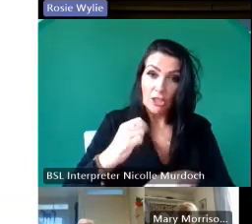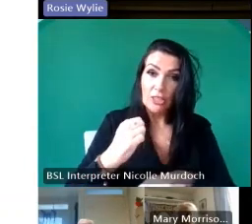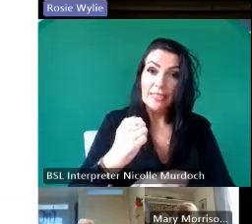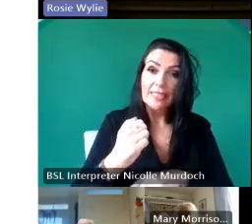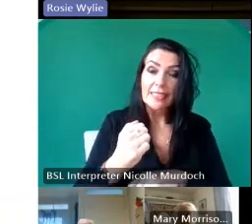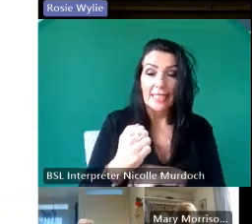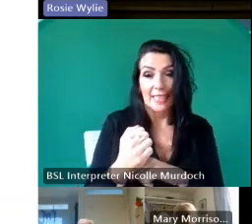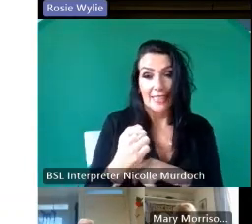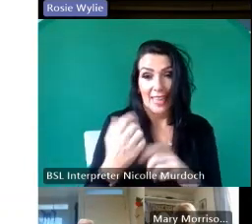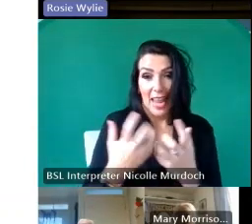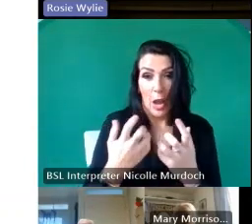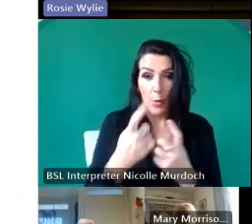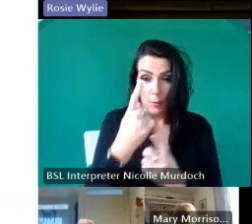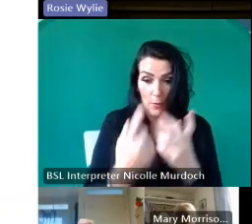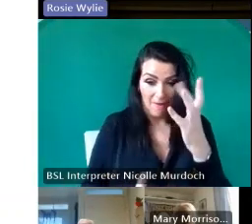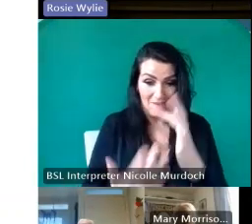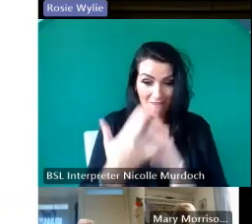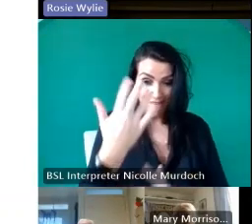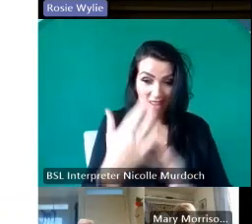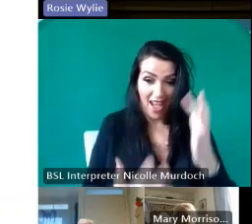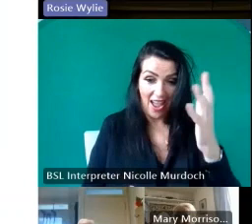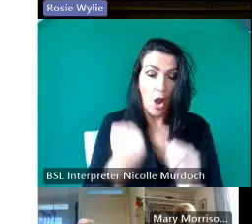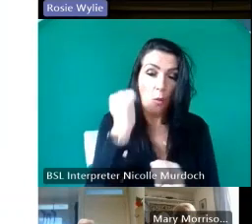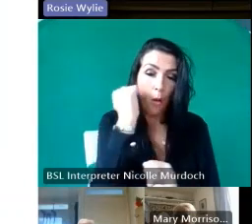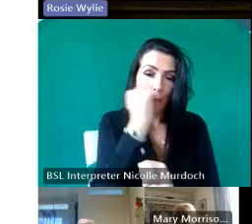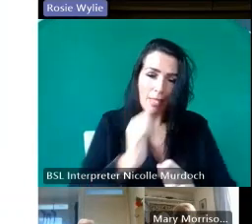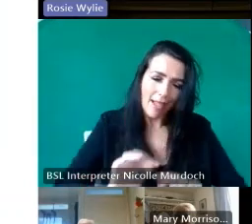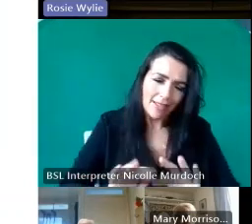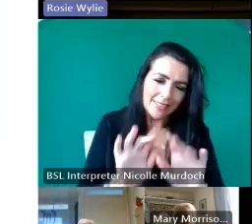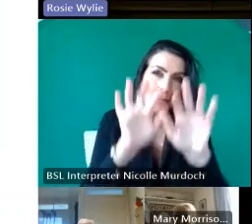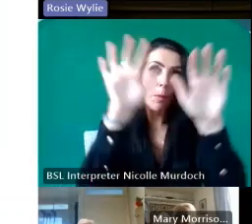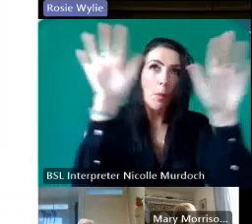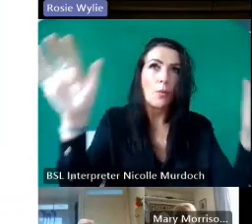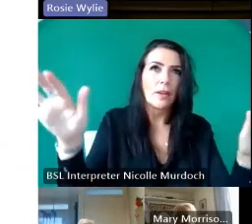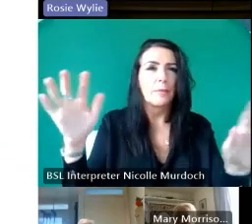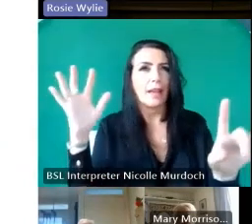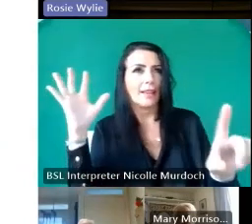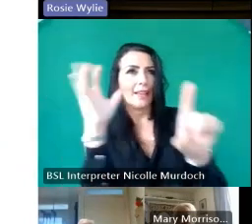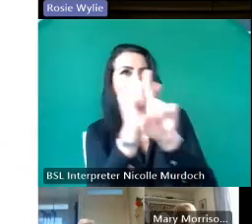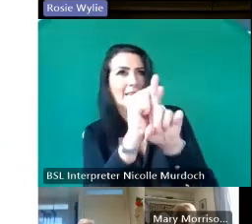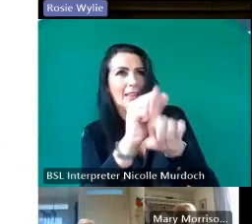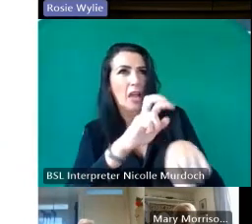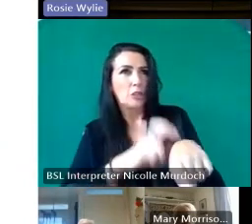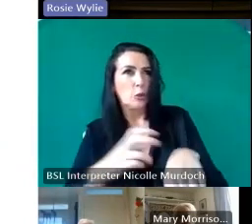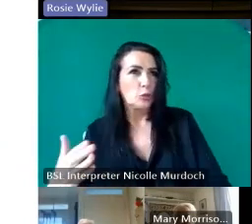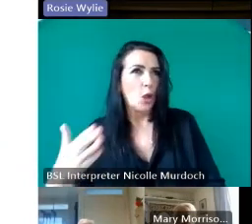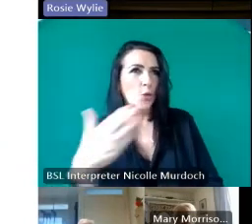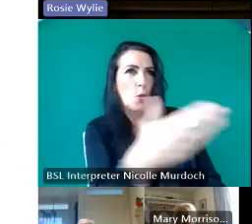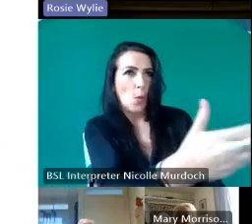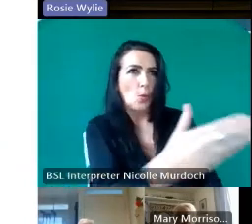a fire with a big black smoke and that would be seen on egg and then the doctor would go so these